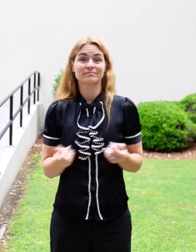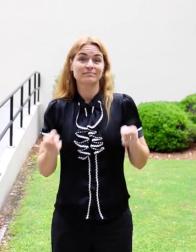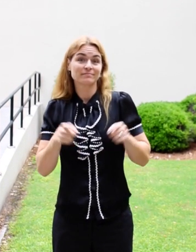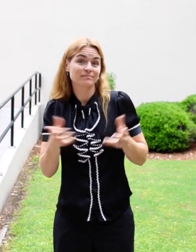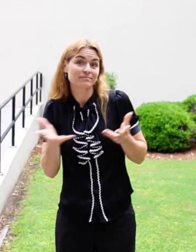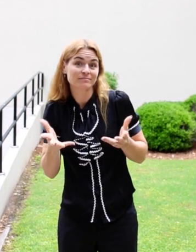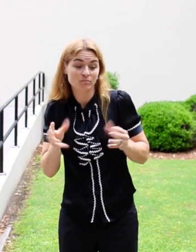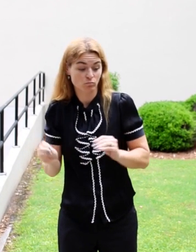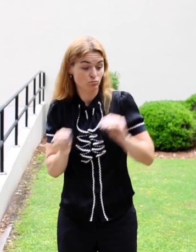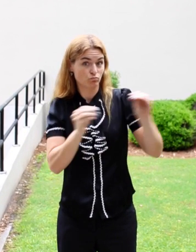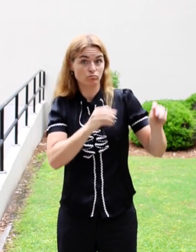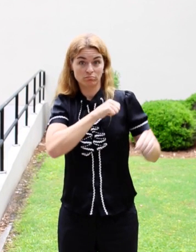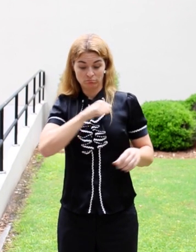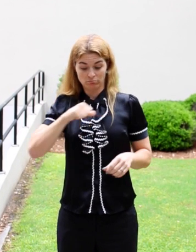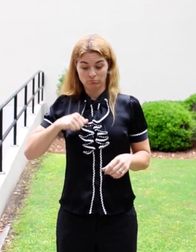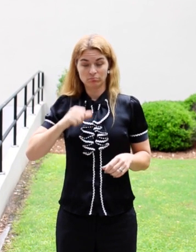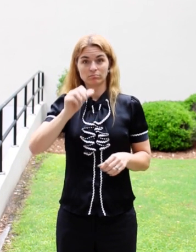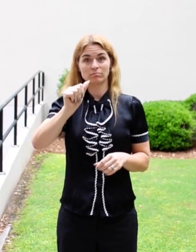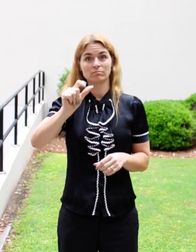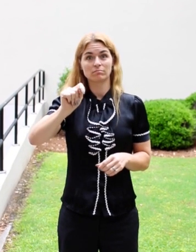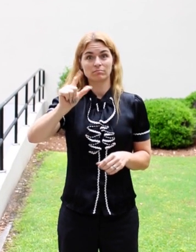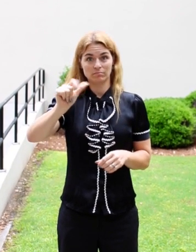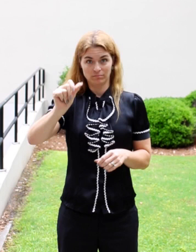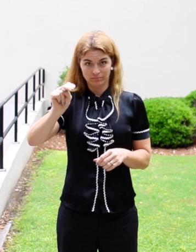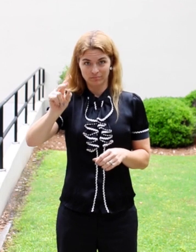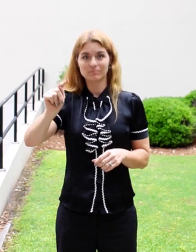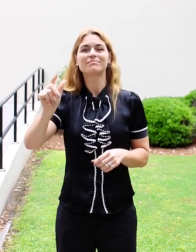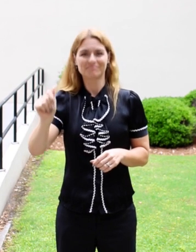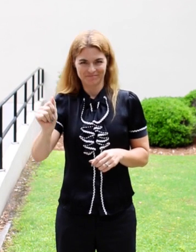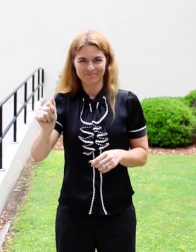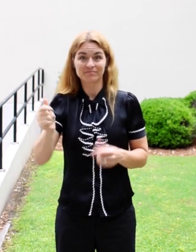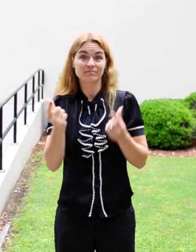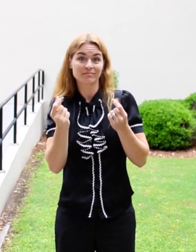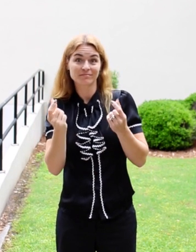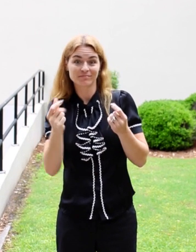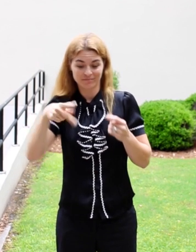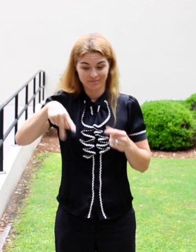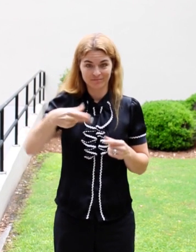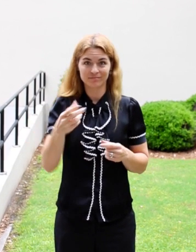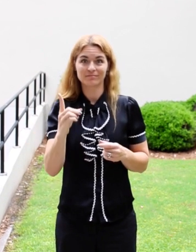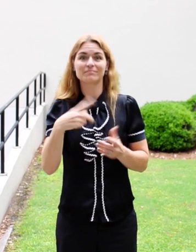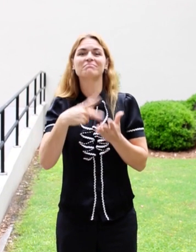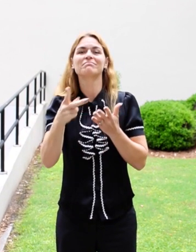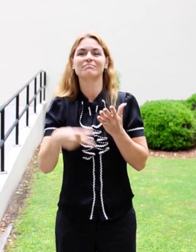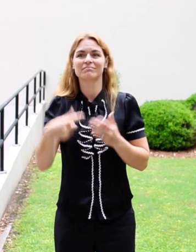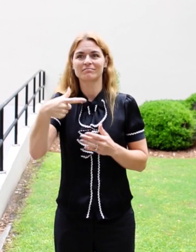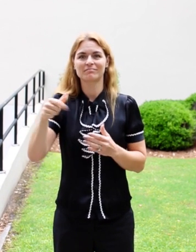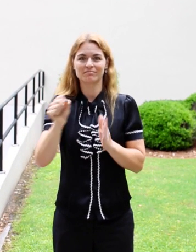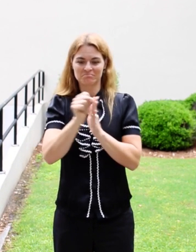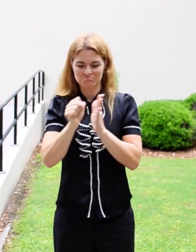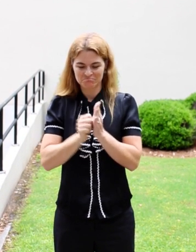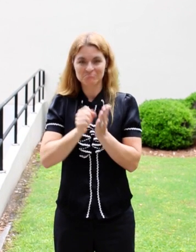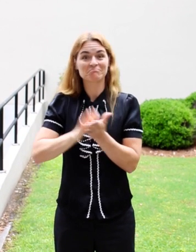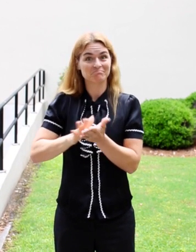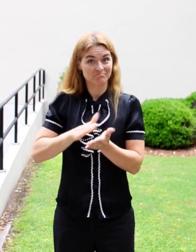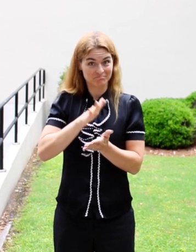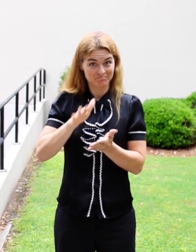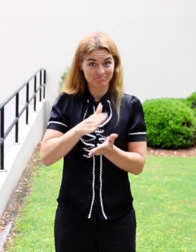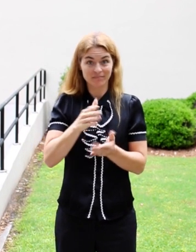Then, I moved to Atlanta to work on my PhD at Georgia State University.